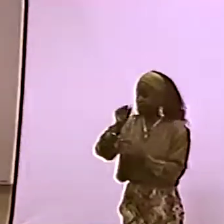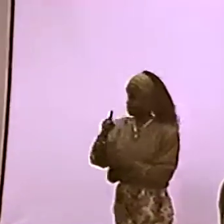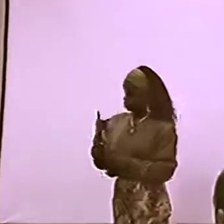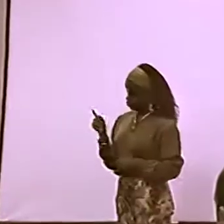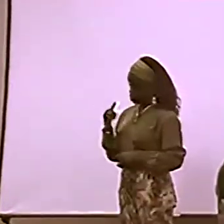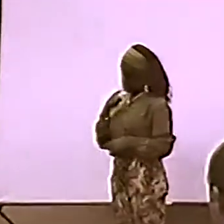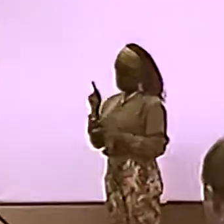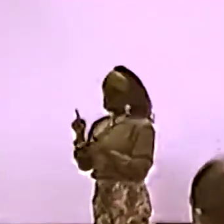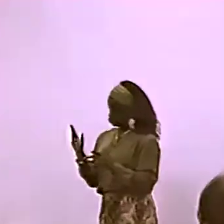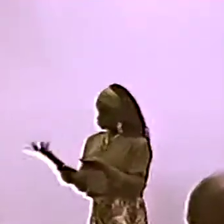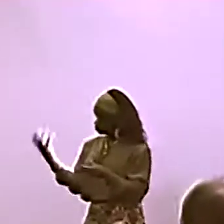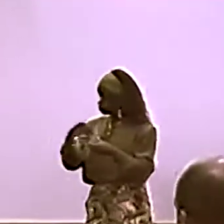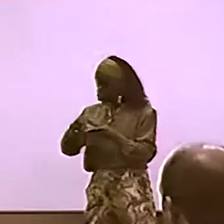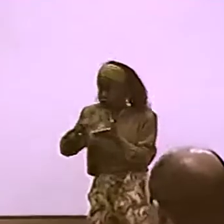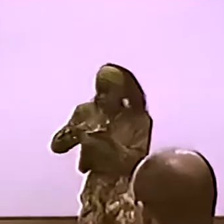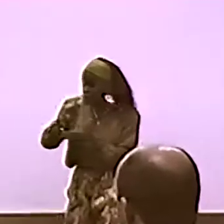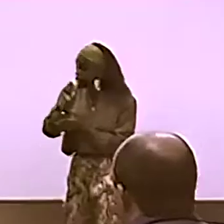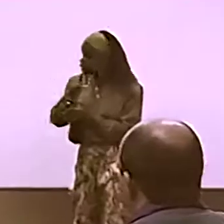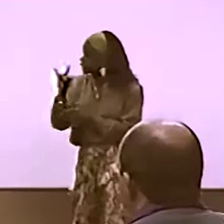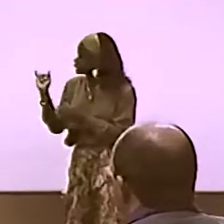I SEE. I SEE. I SHOULD GIVE YOU AN EXAMPLE.